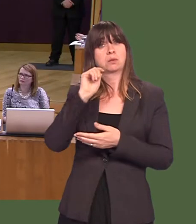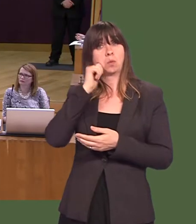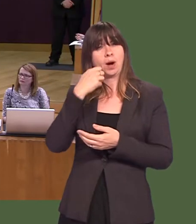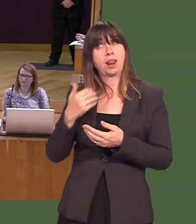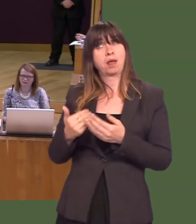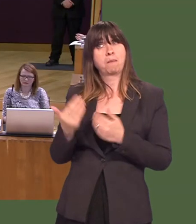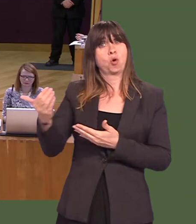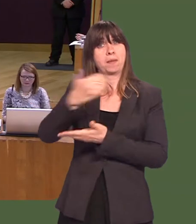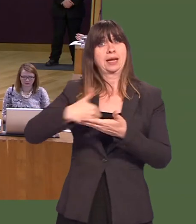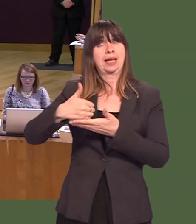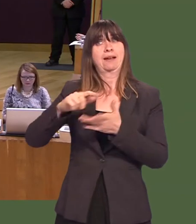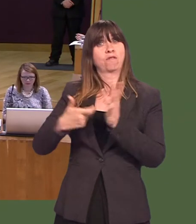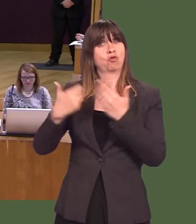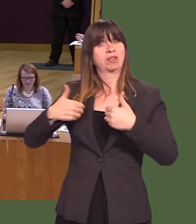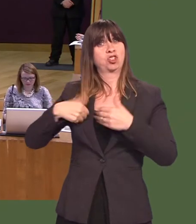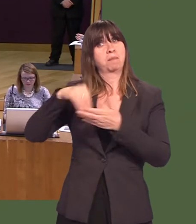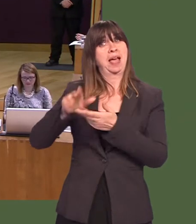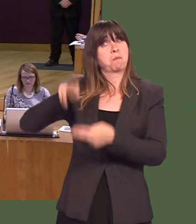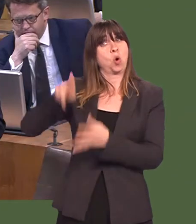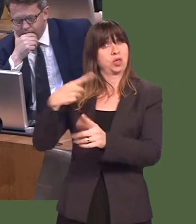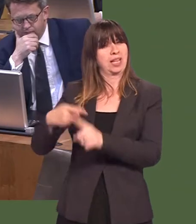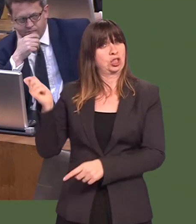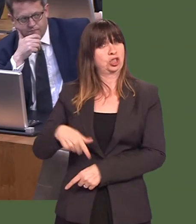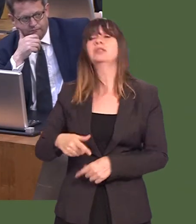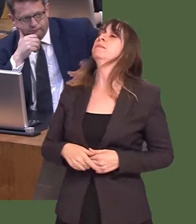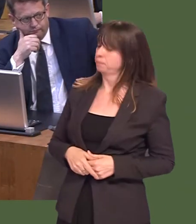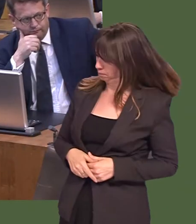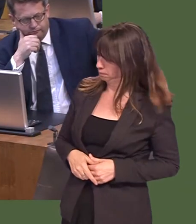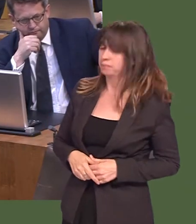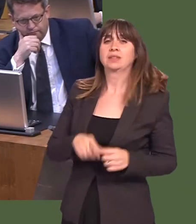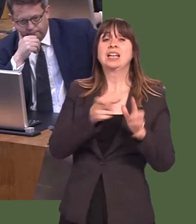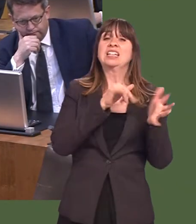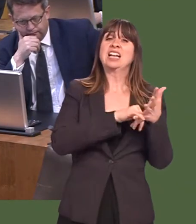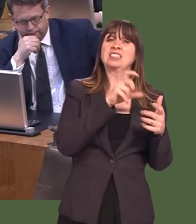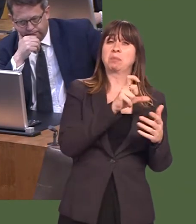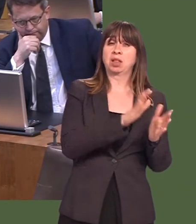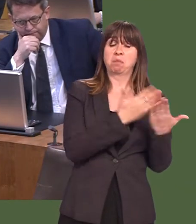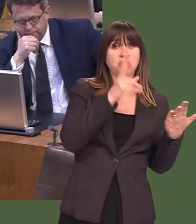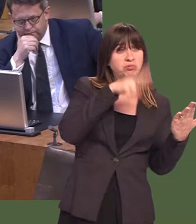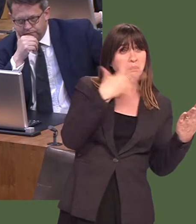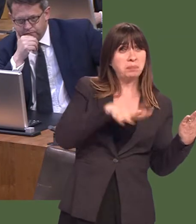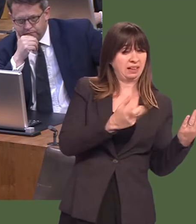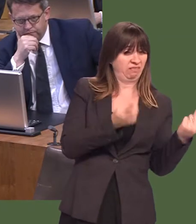I think that raising the top rate of tax will raise more money. I donít think that we have much to learn from ëDas Kapitalí; for those whoíve read